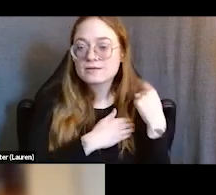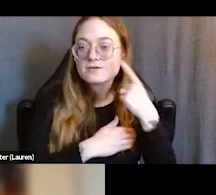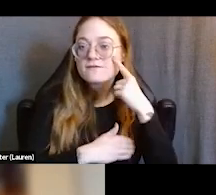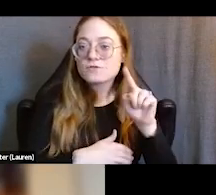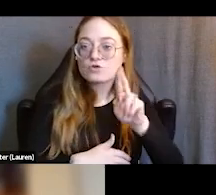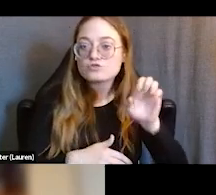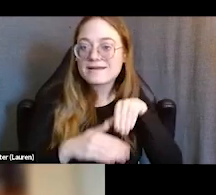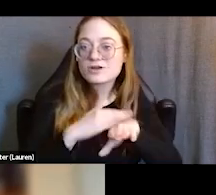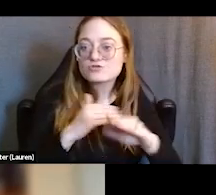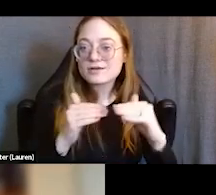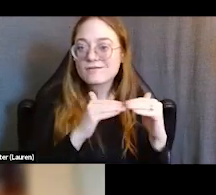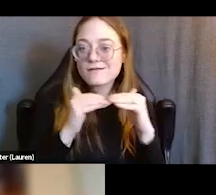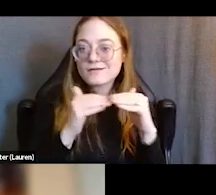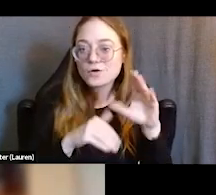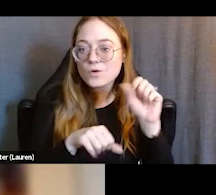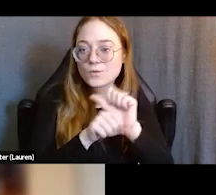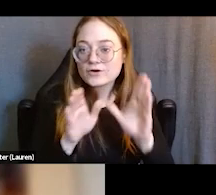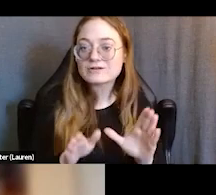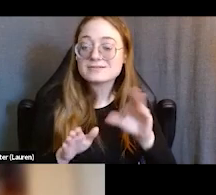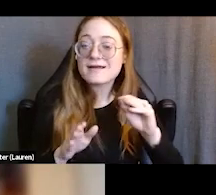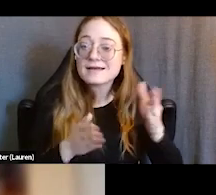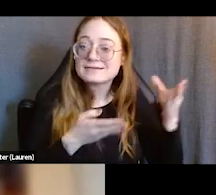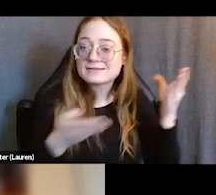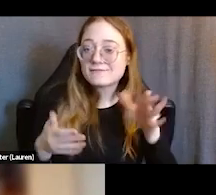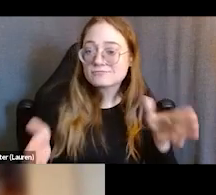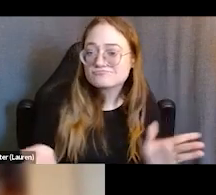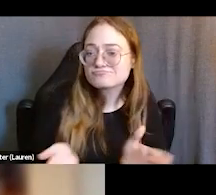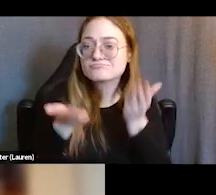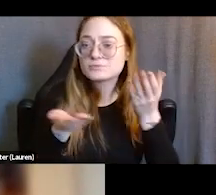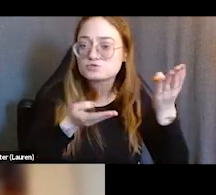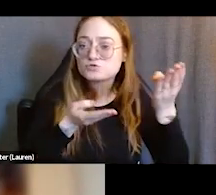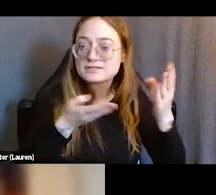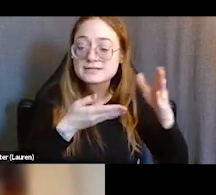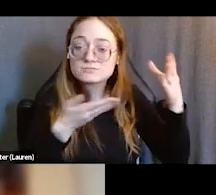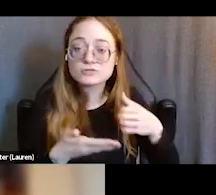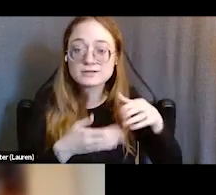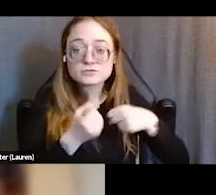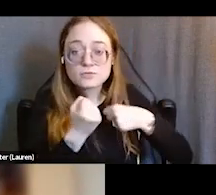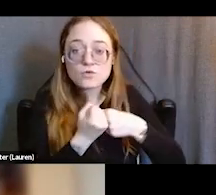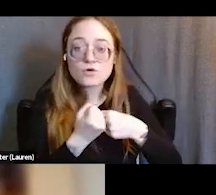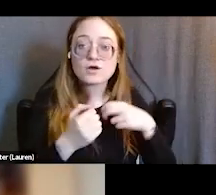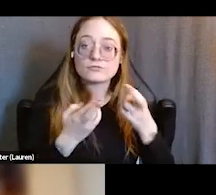in delivering uplifting services to our community and bring support, resources, and training to her team.